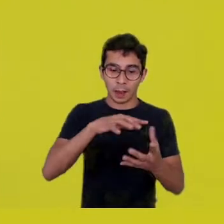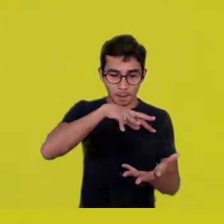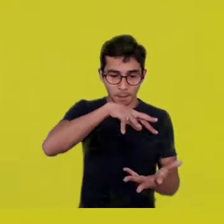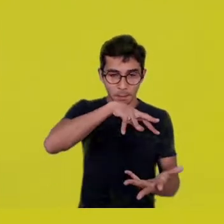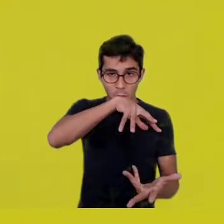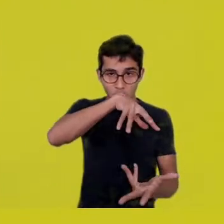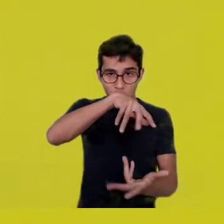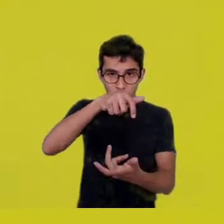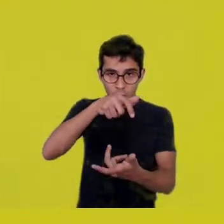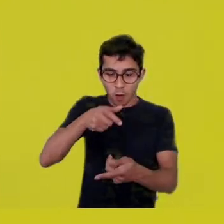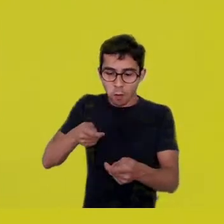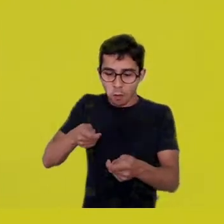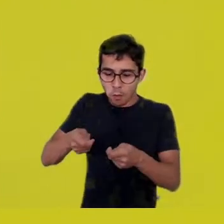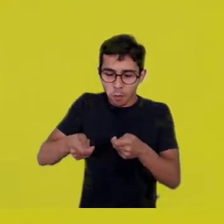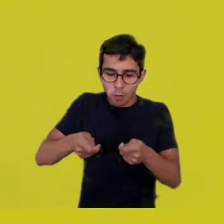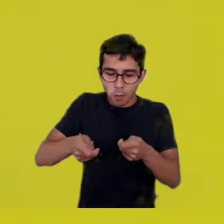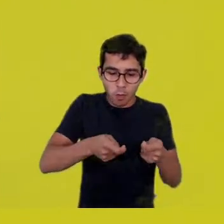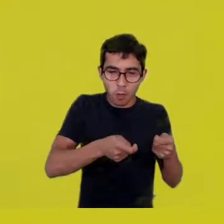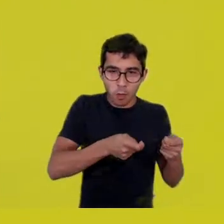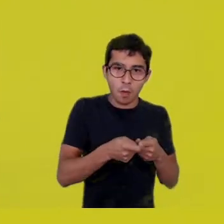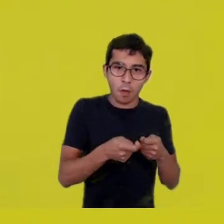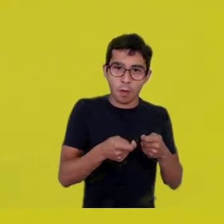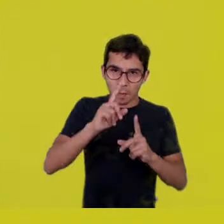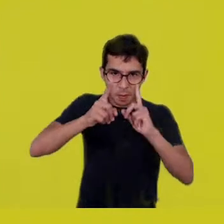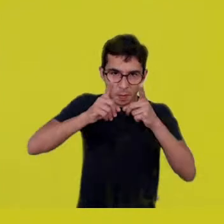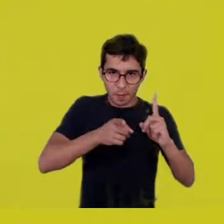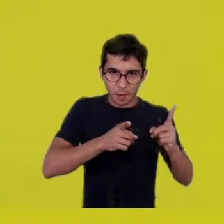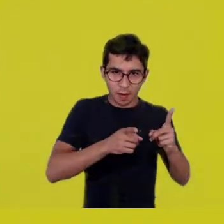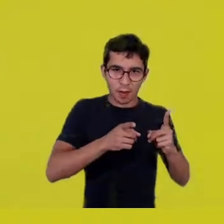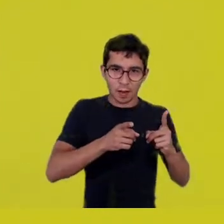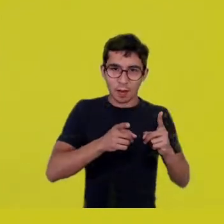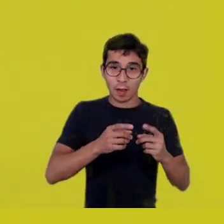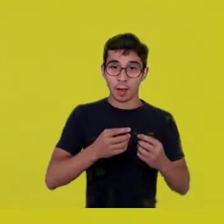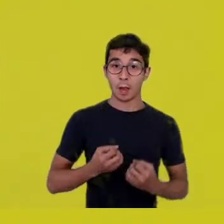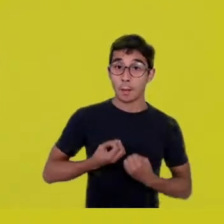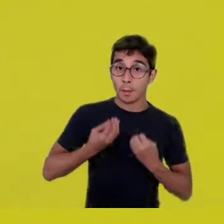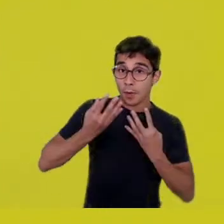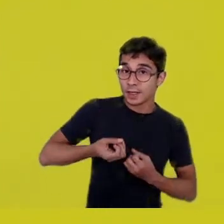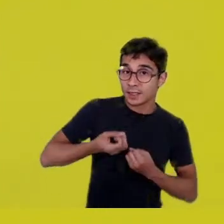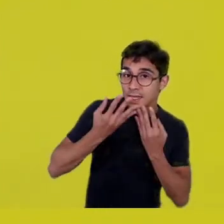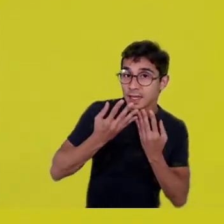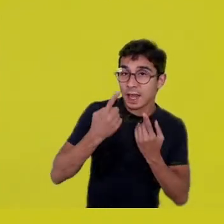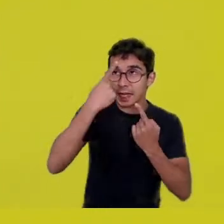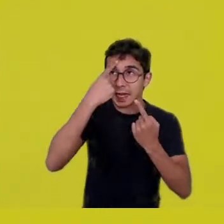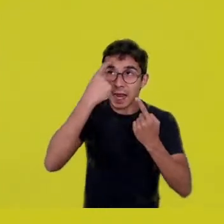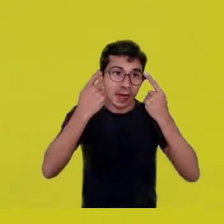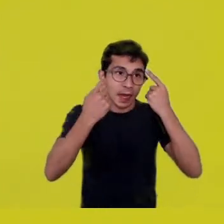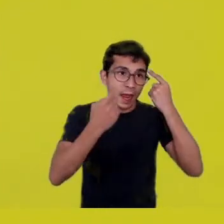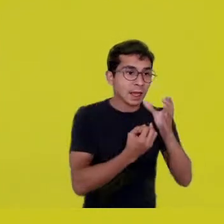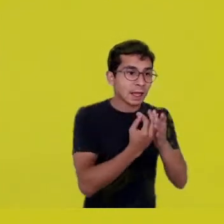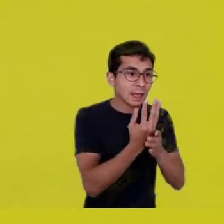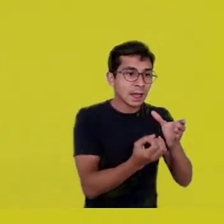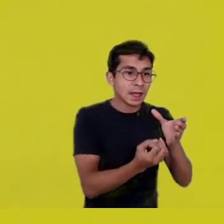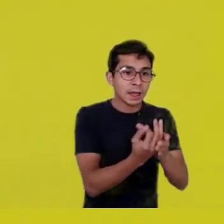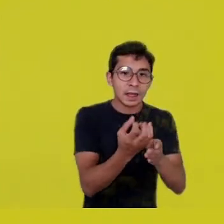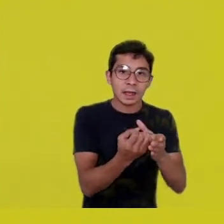where poetry and creation become controlled.